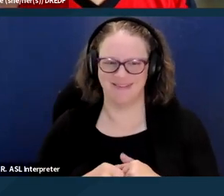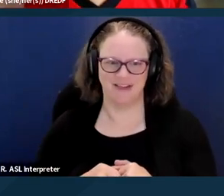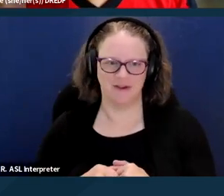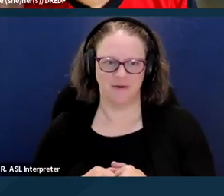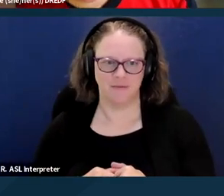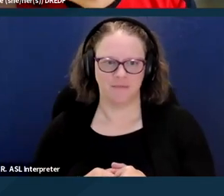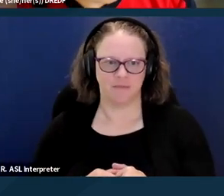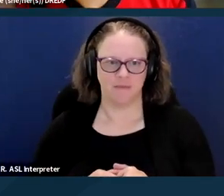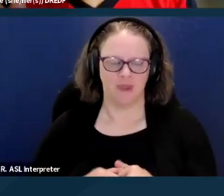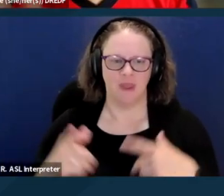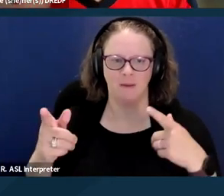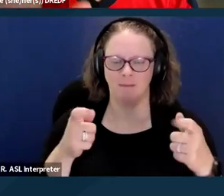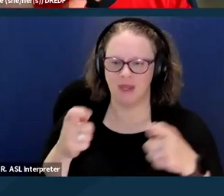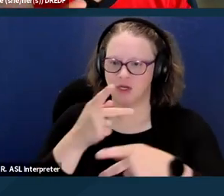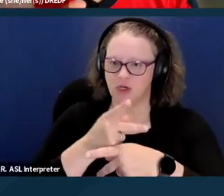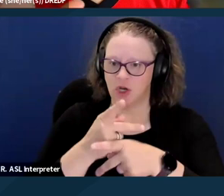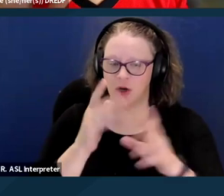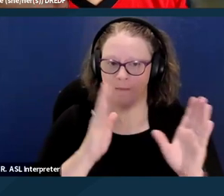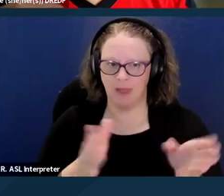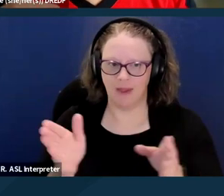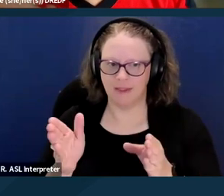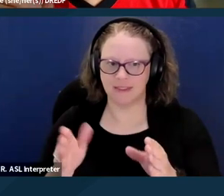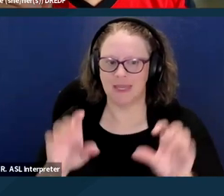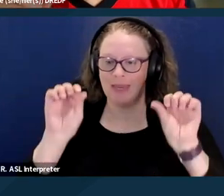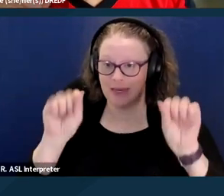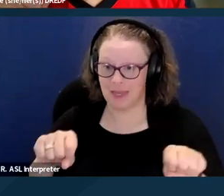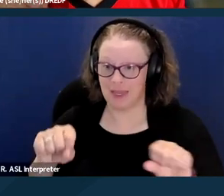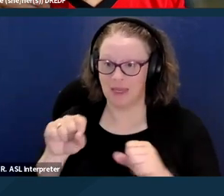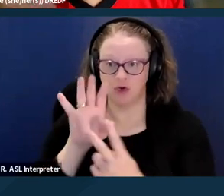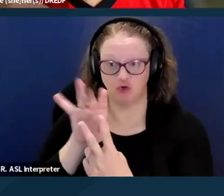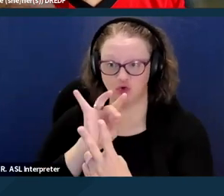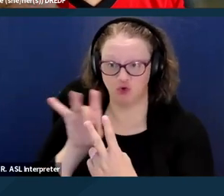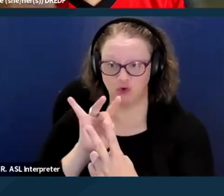So managed care plans and can choose, they're not mandated